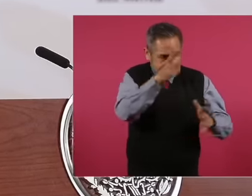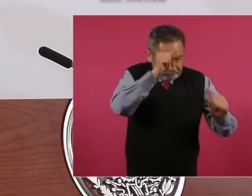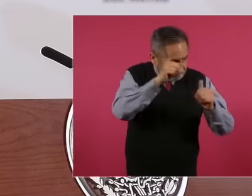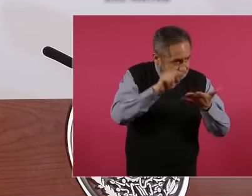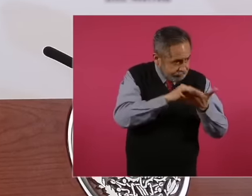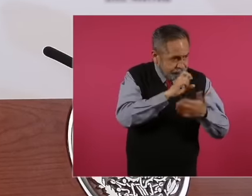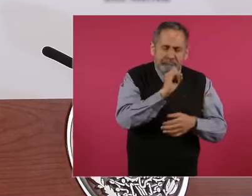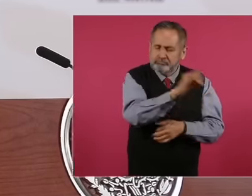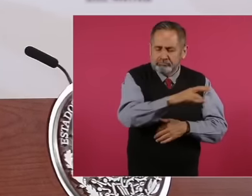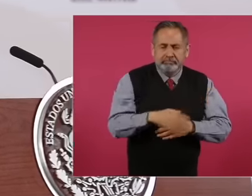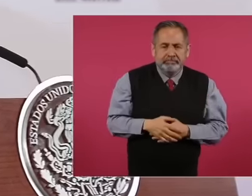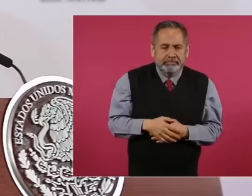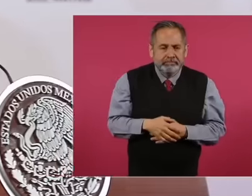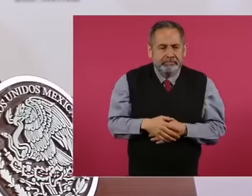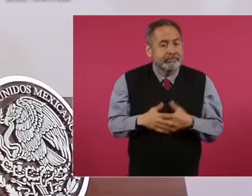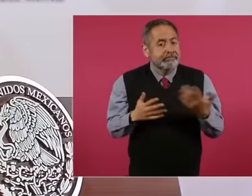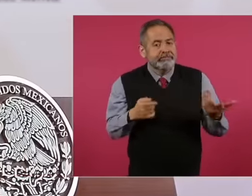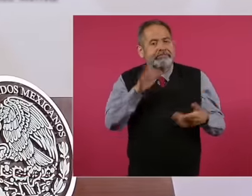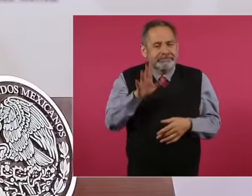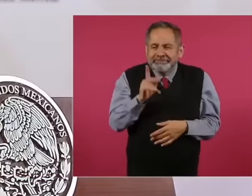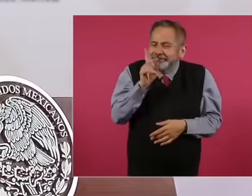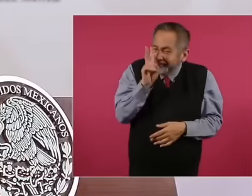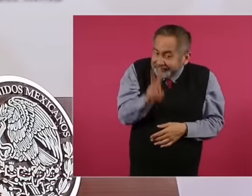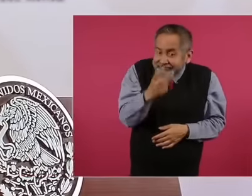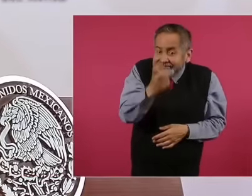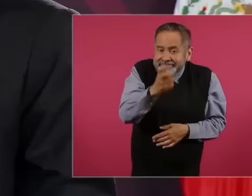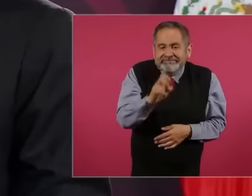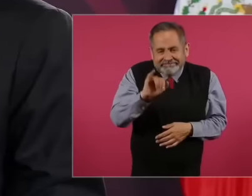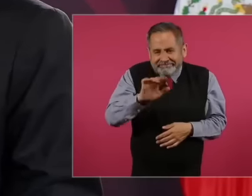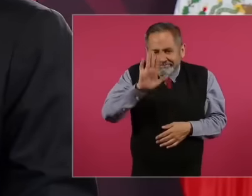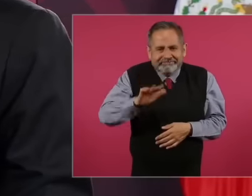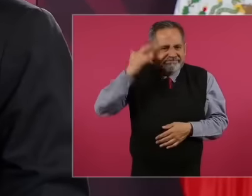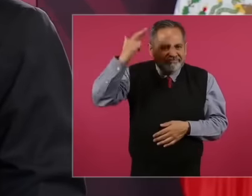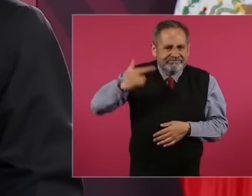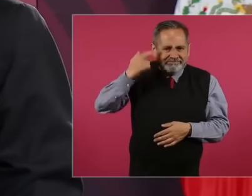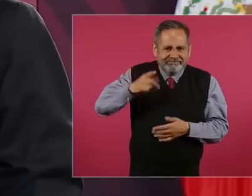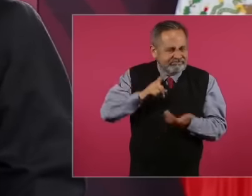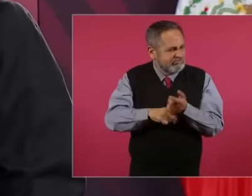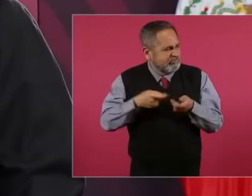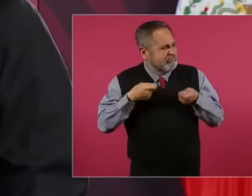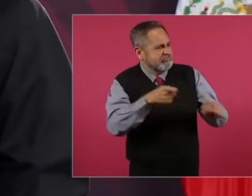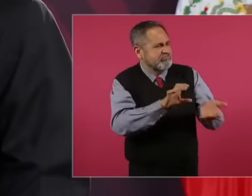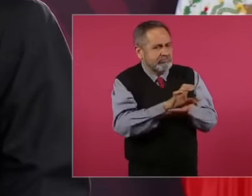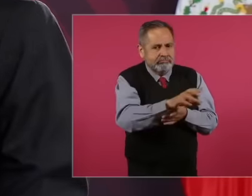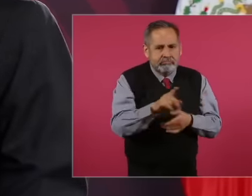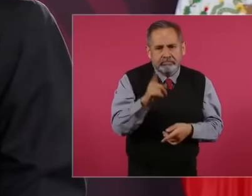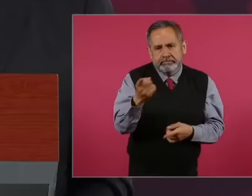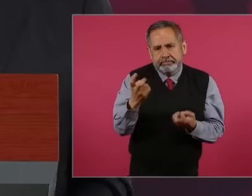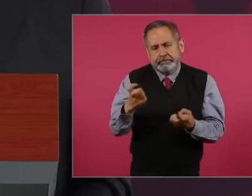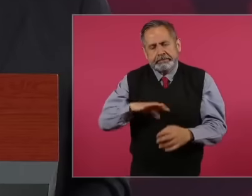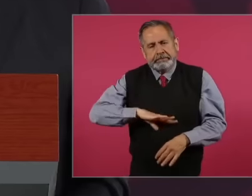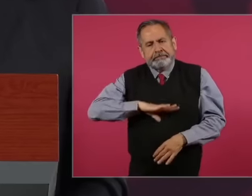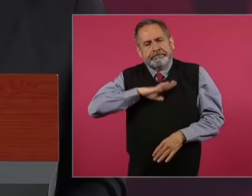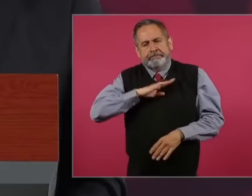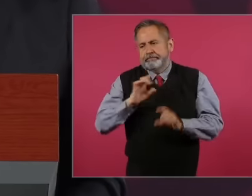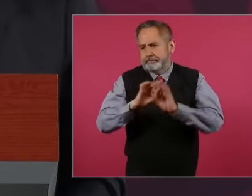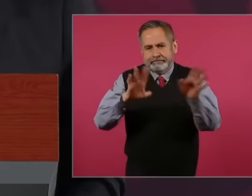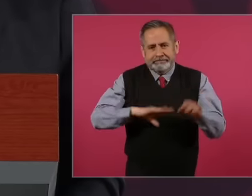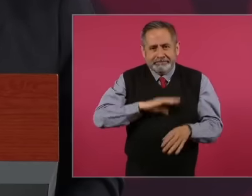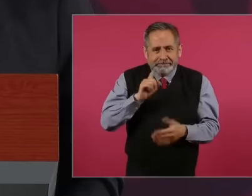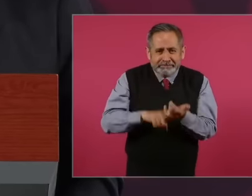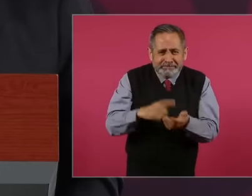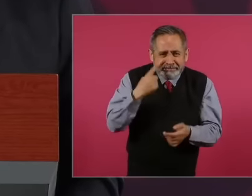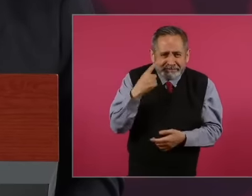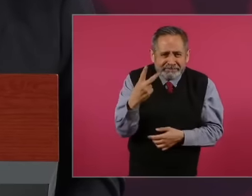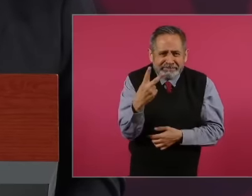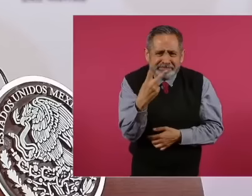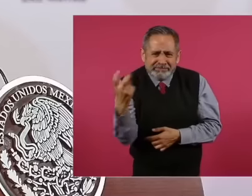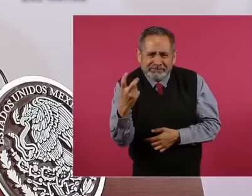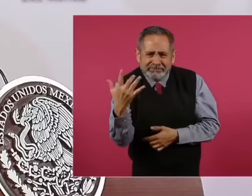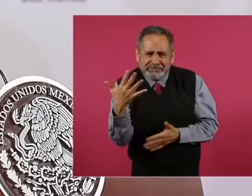not in a Republic but in a monarchy And that is hot But how is it not going to heat up 250,000 pesos